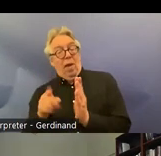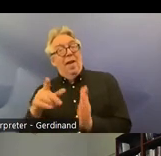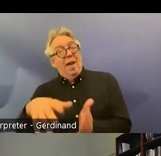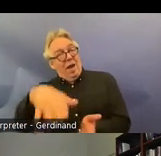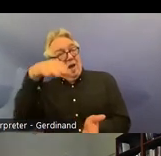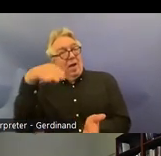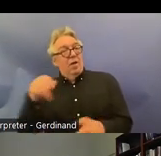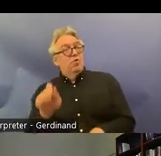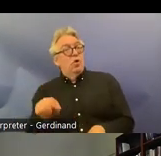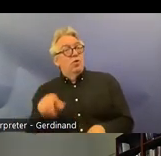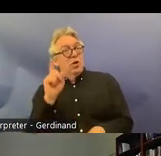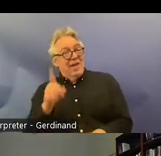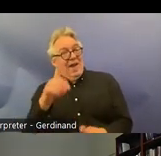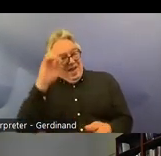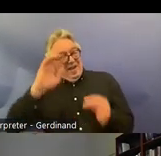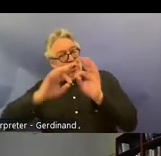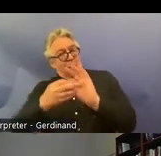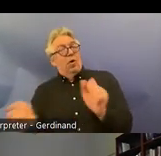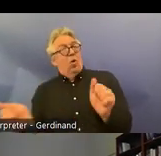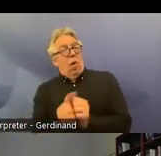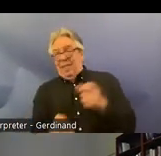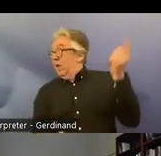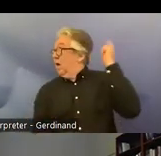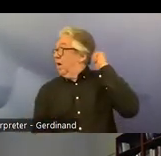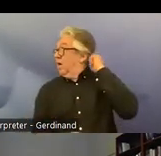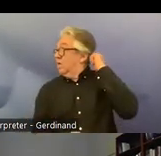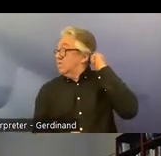you don't really need the prevailing effect to achieve that